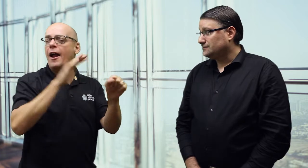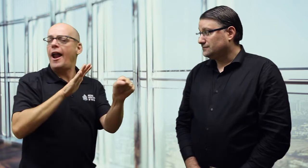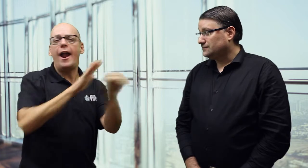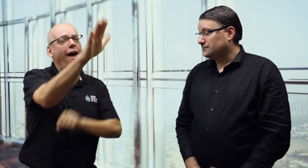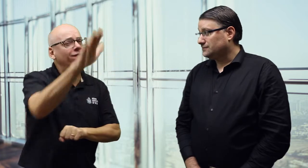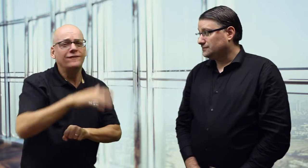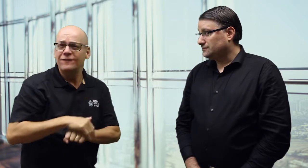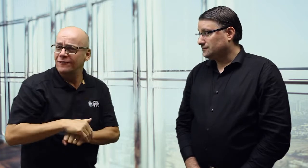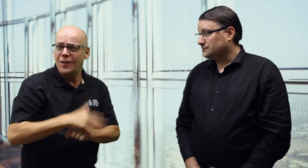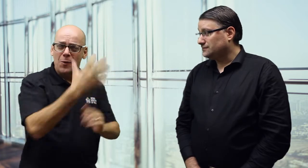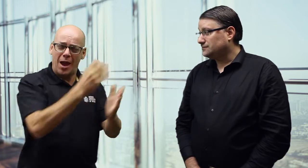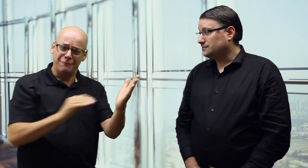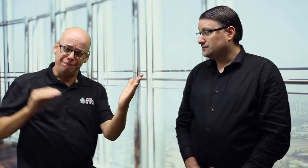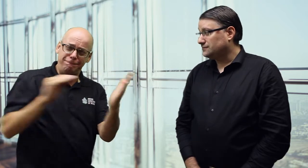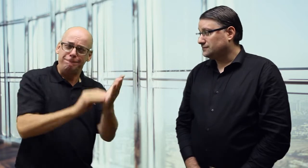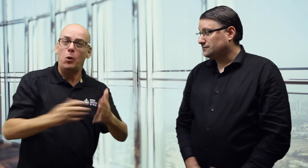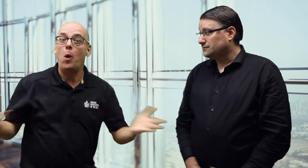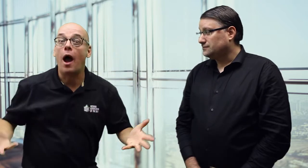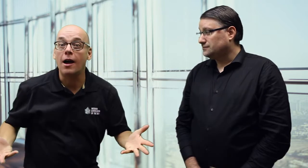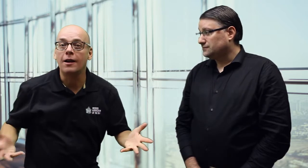is not enough. We want to put on the bill what?